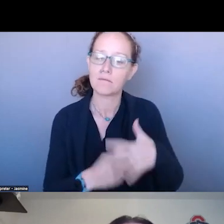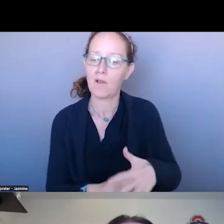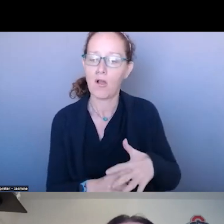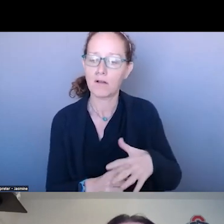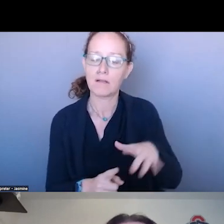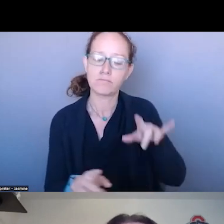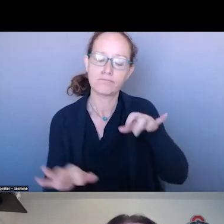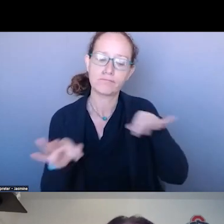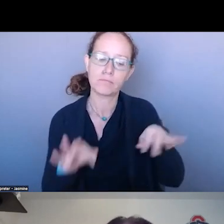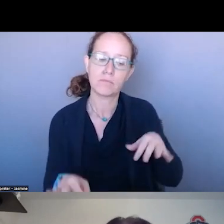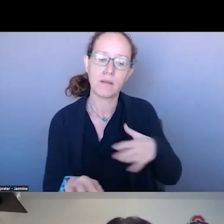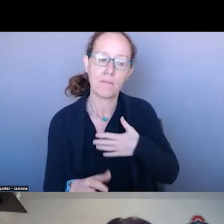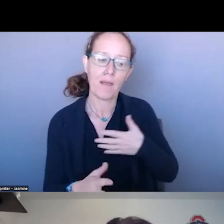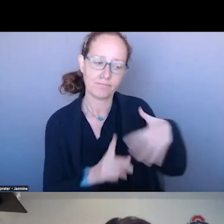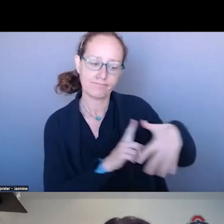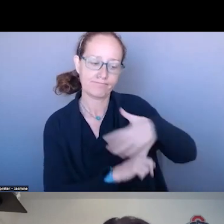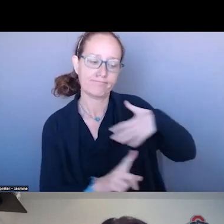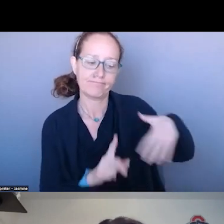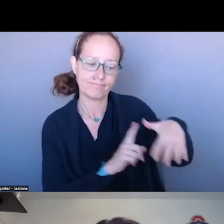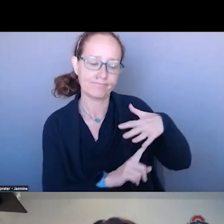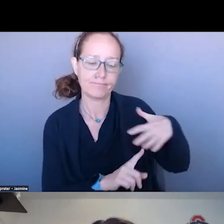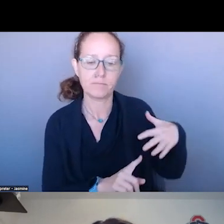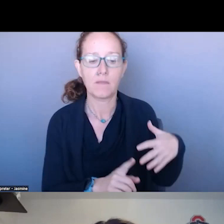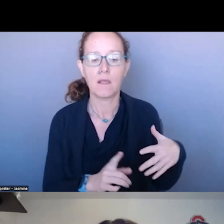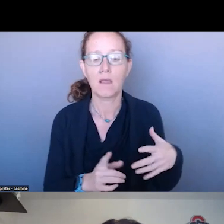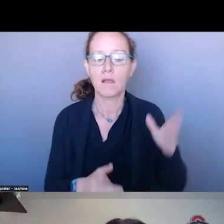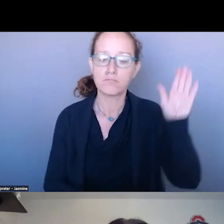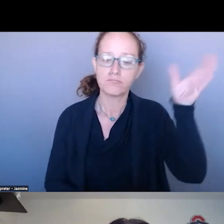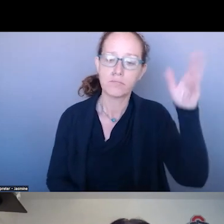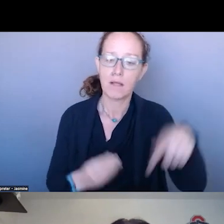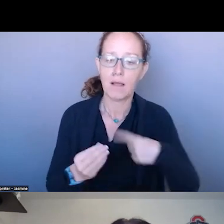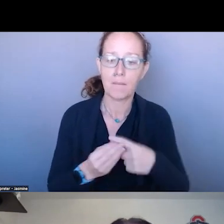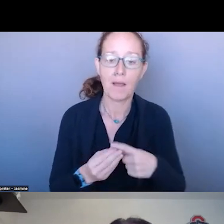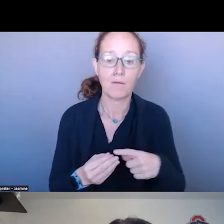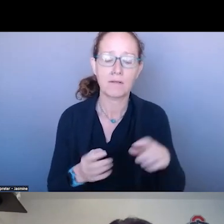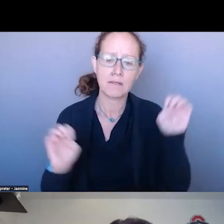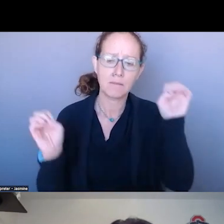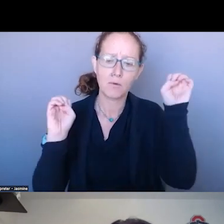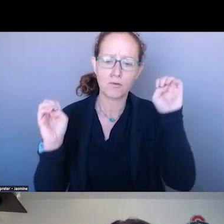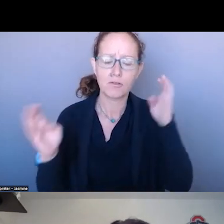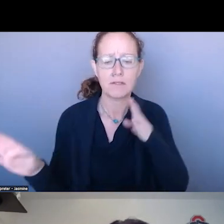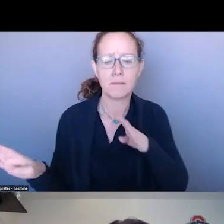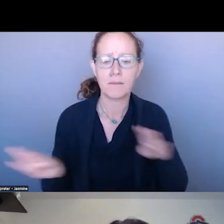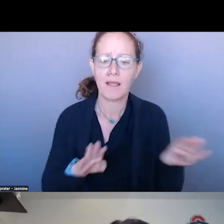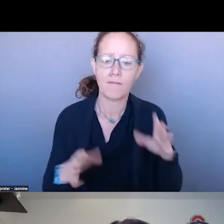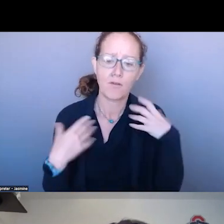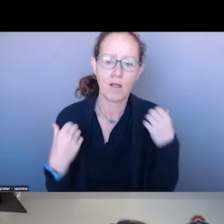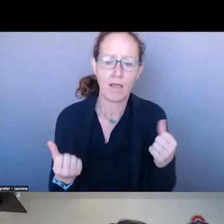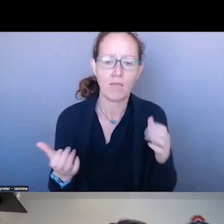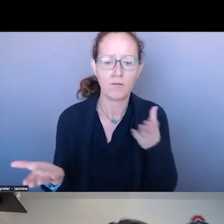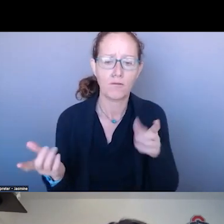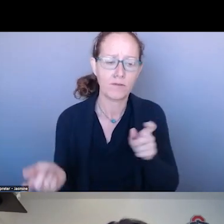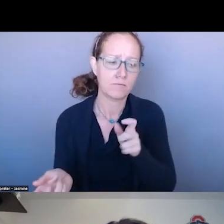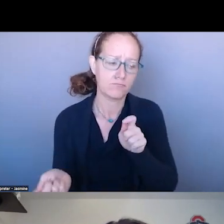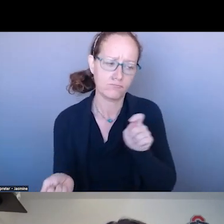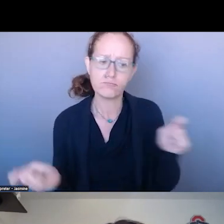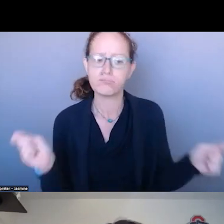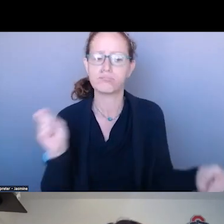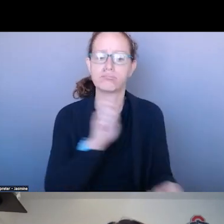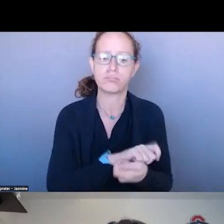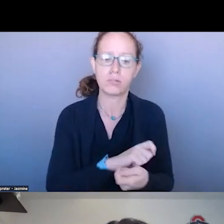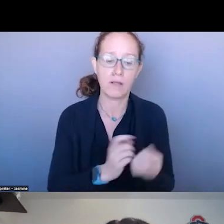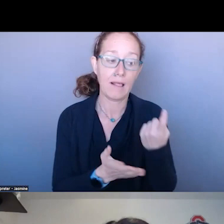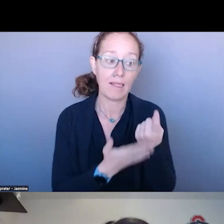TRANSFORMING BEHAVIOR AL HEALTH SERVICES. LAST WEEK WE HAD AN AMAZING TRANSFORMATION